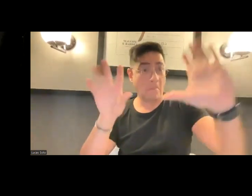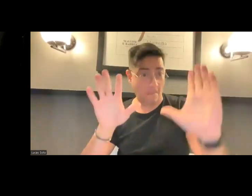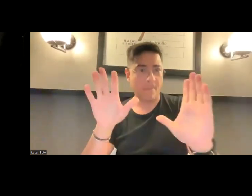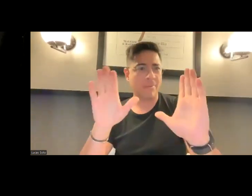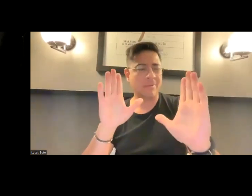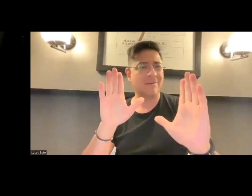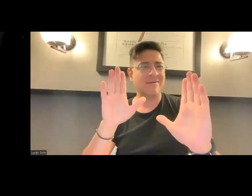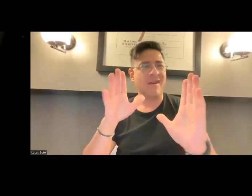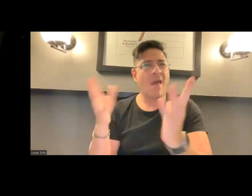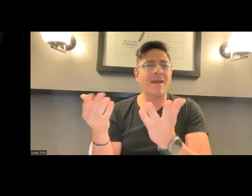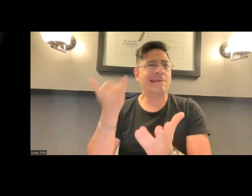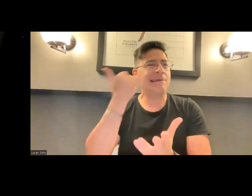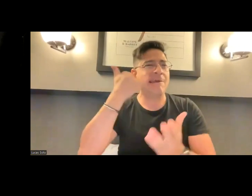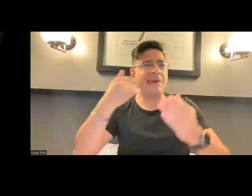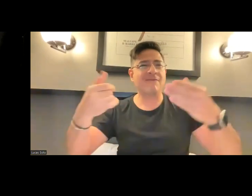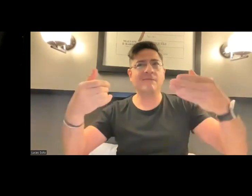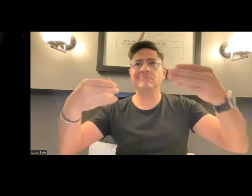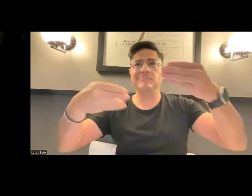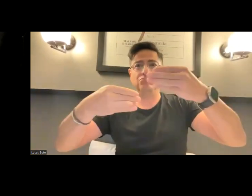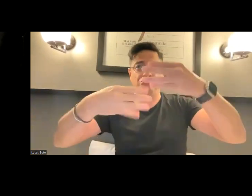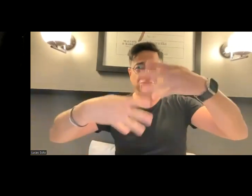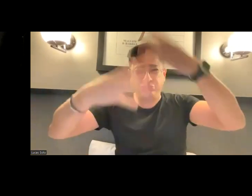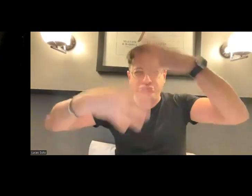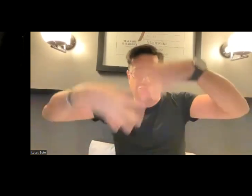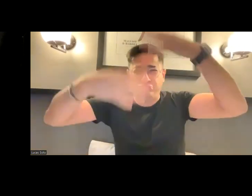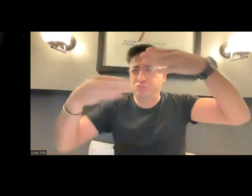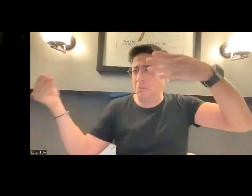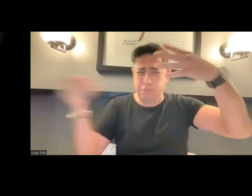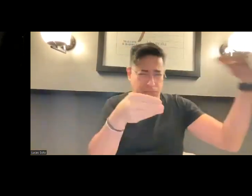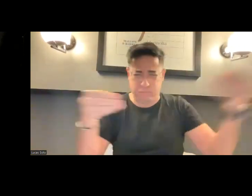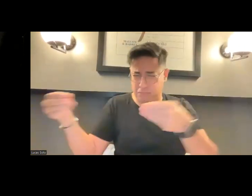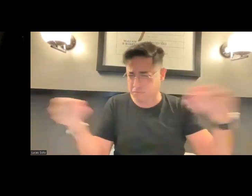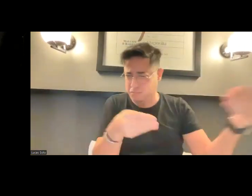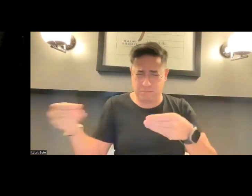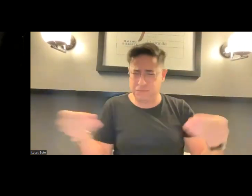related to the person with whom I am interacting. However, if